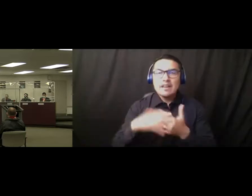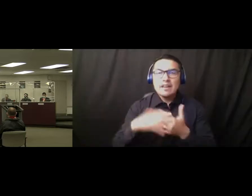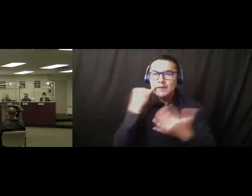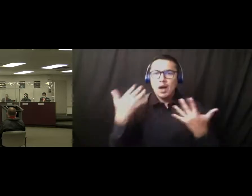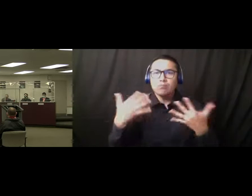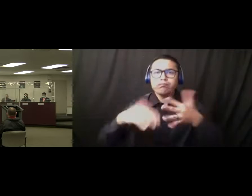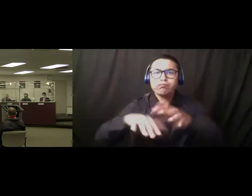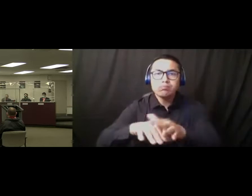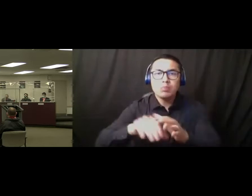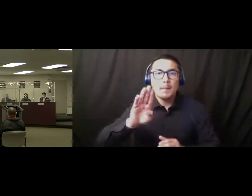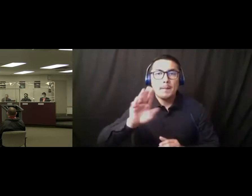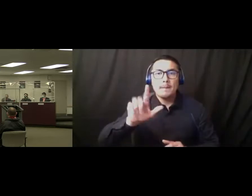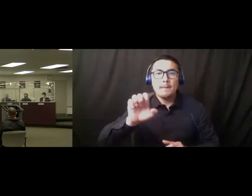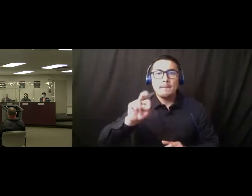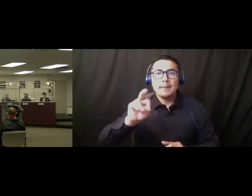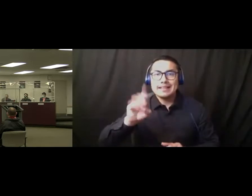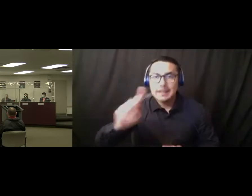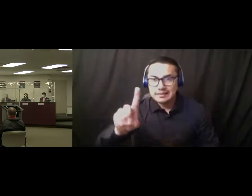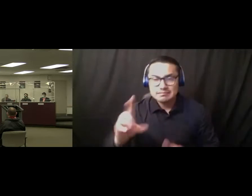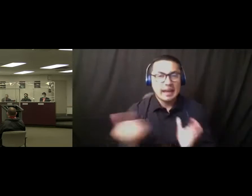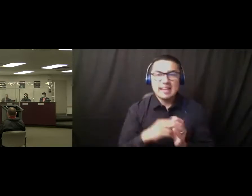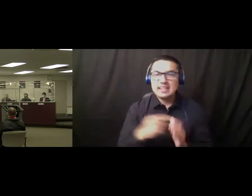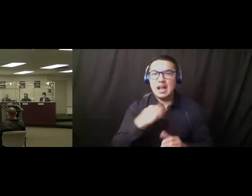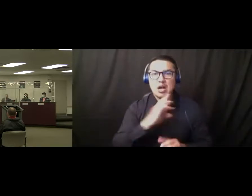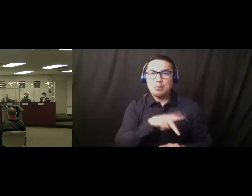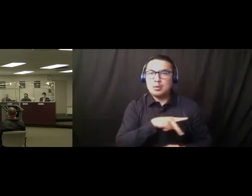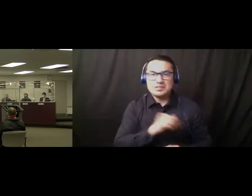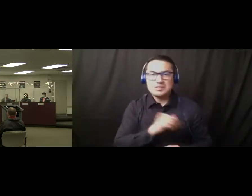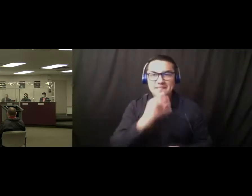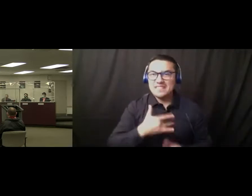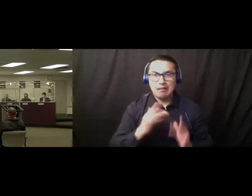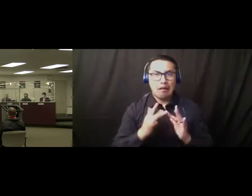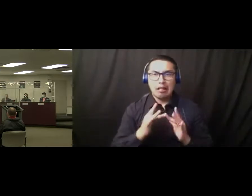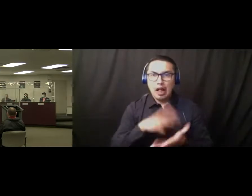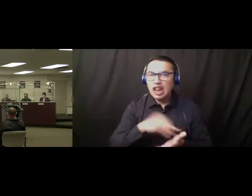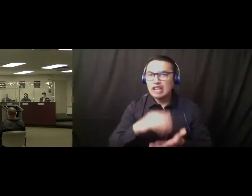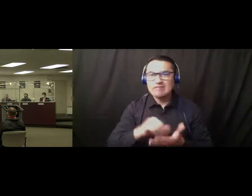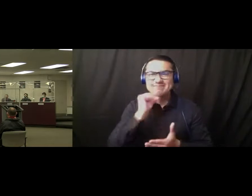I personally do not believe that distance learning is good for students. Thank you.